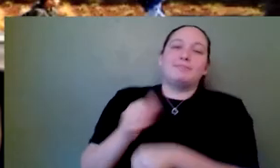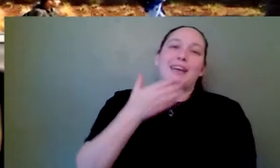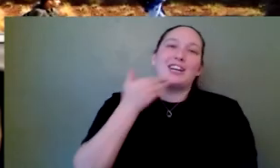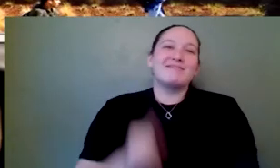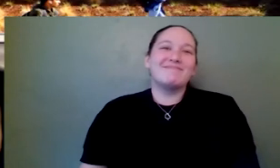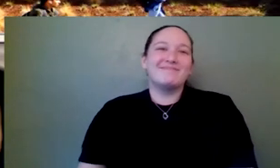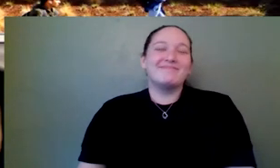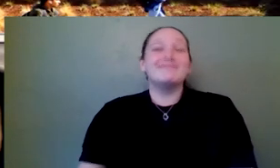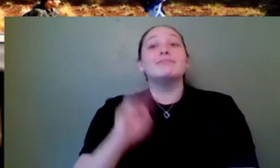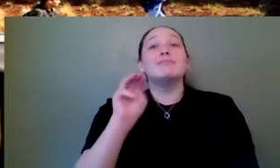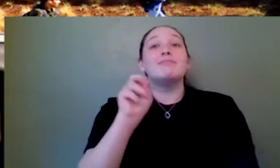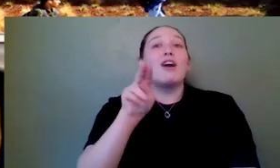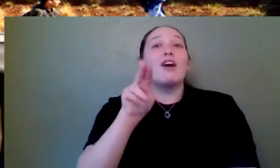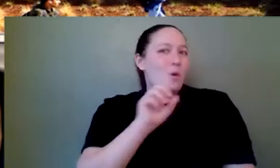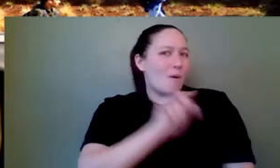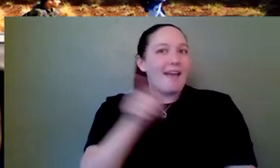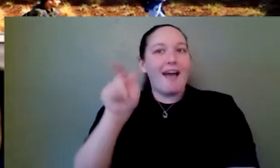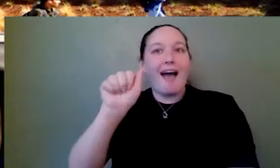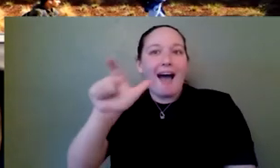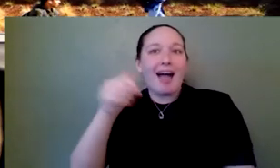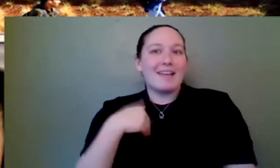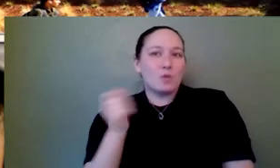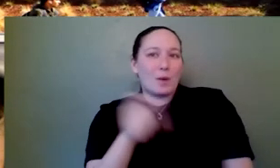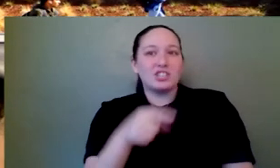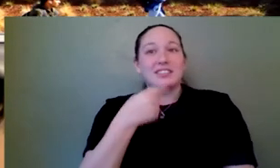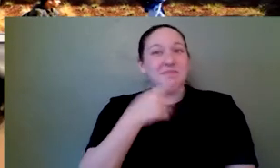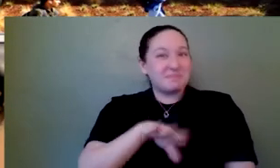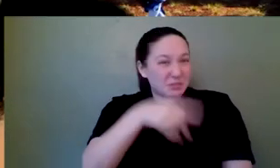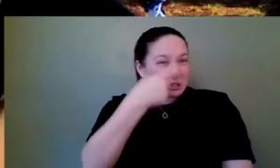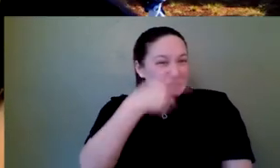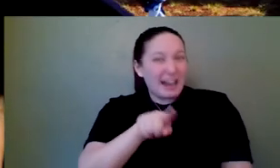Let's see, Al has a question, he says, Can you please describe the relationship you need to have